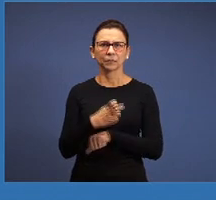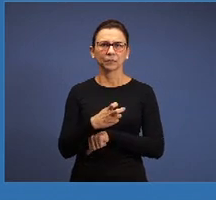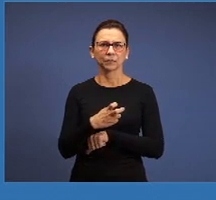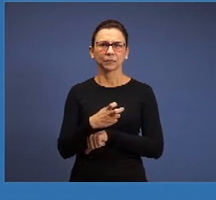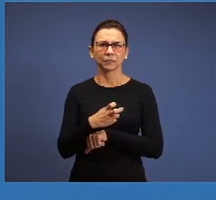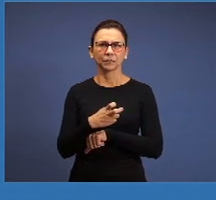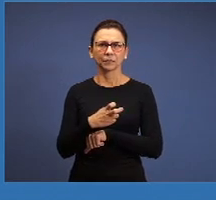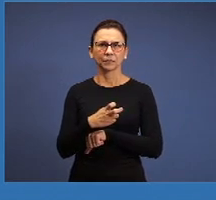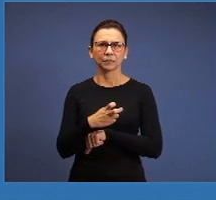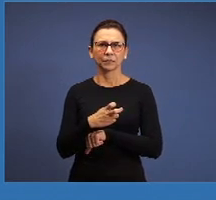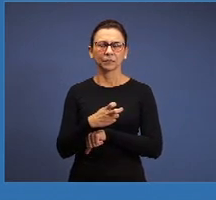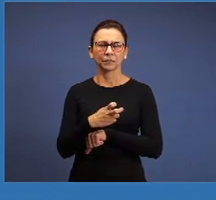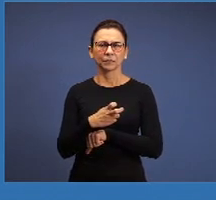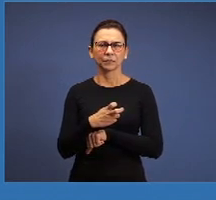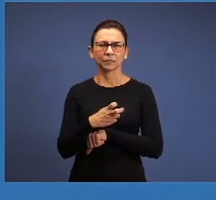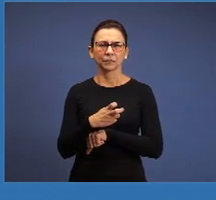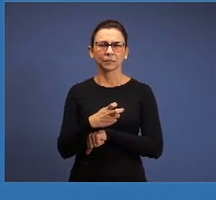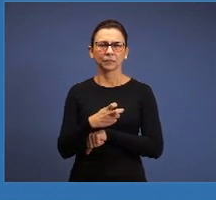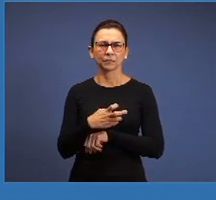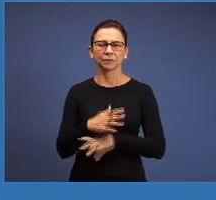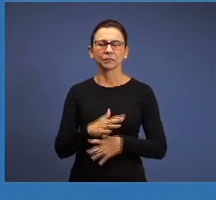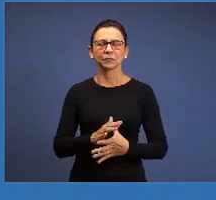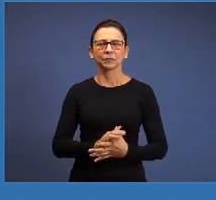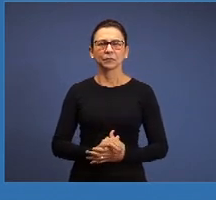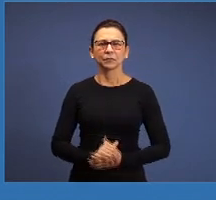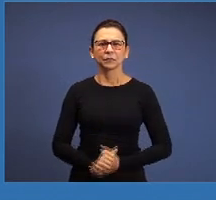showing the brethren. Also